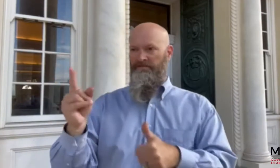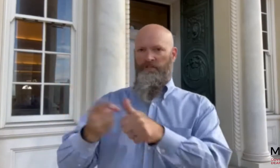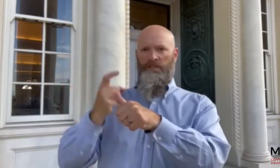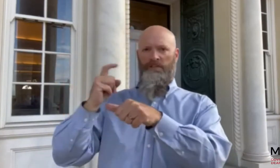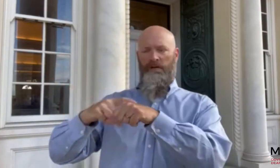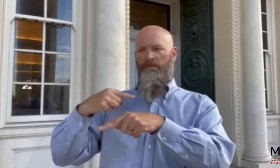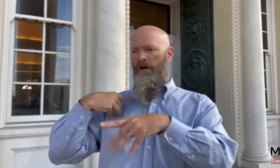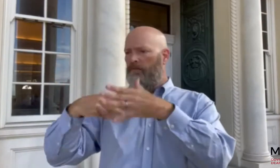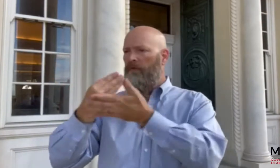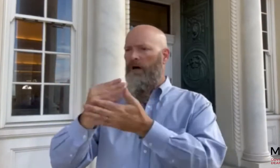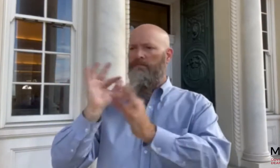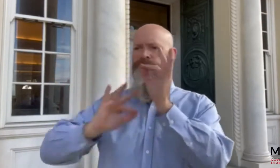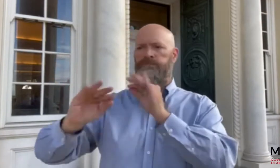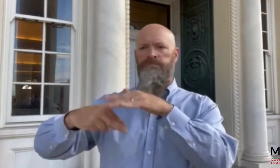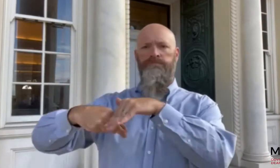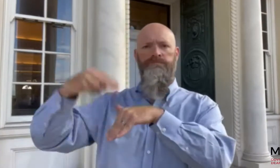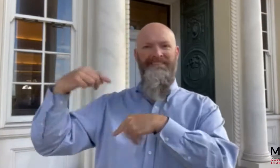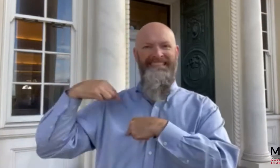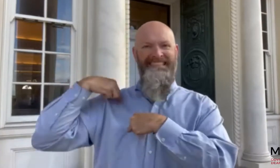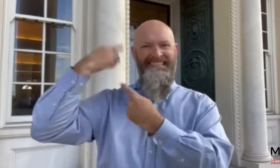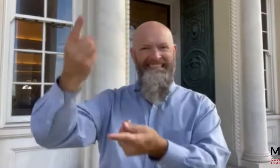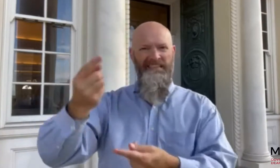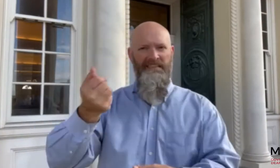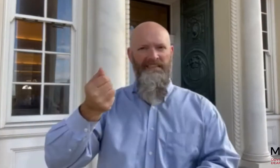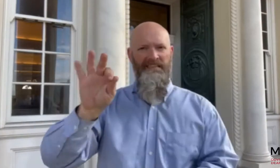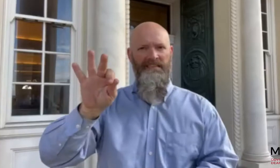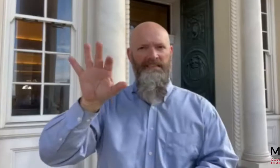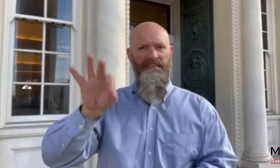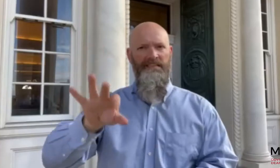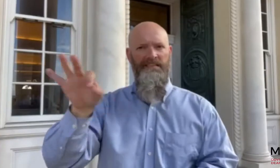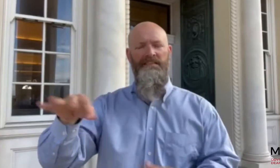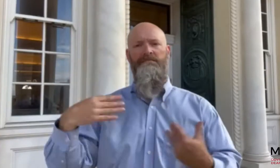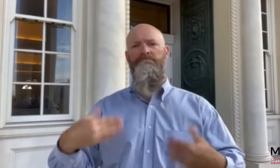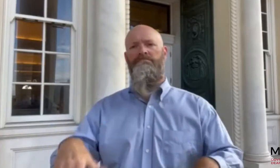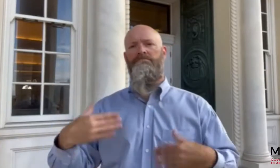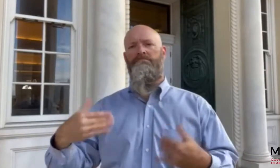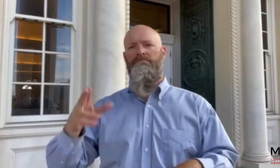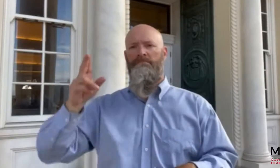This is the first time since 1999 that we have had a surplus